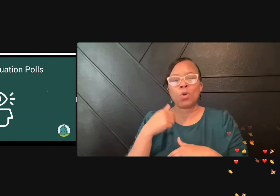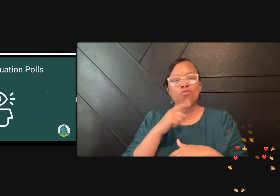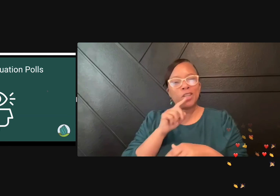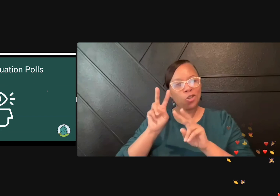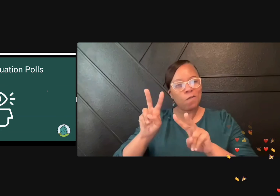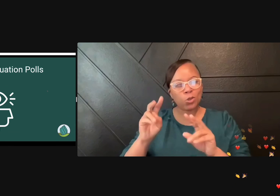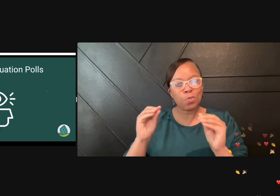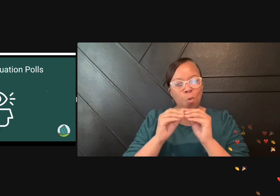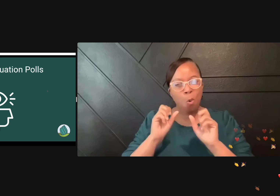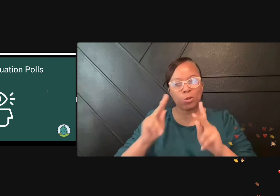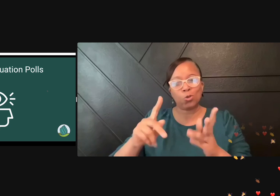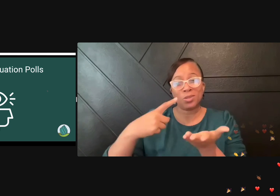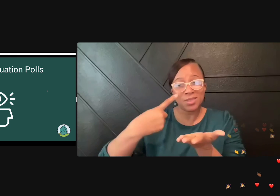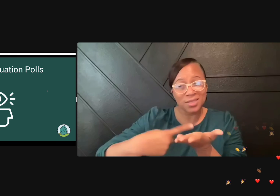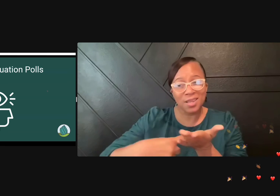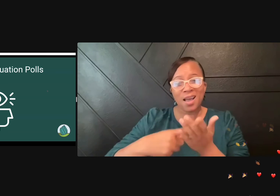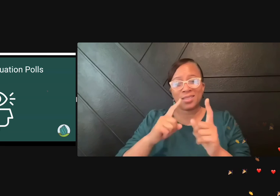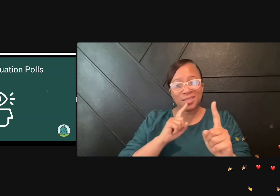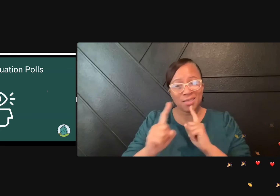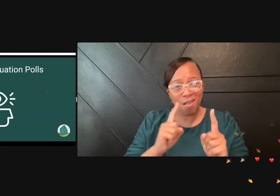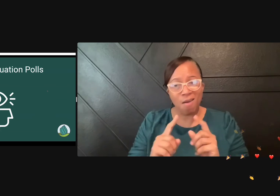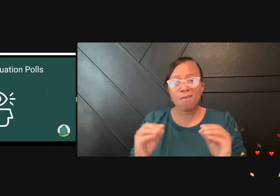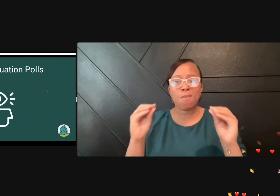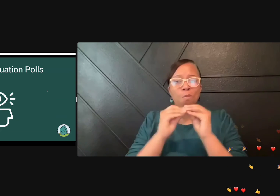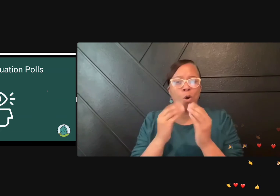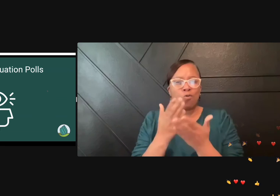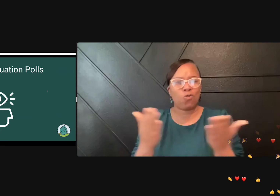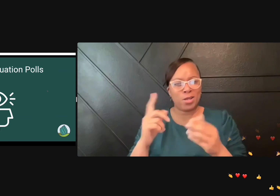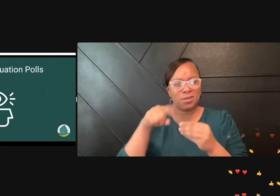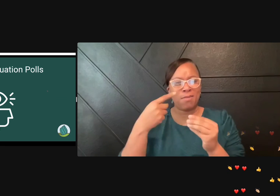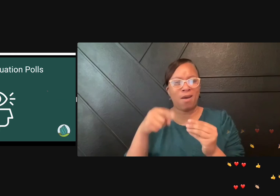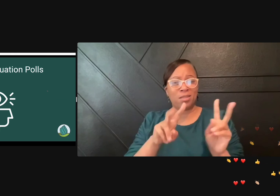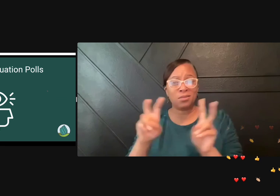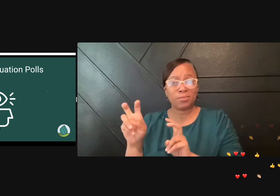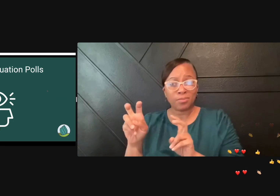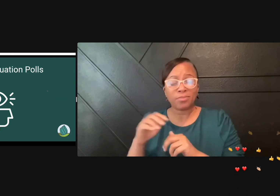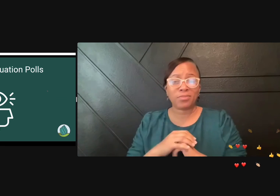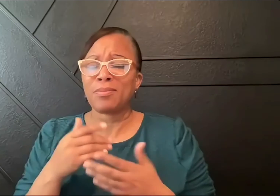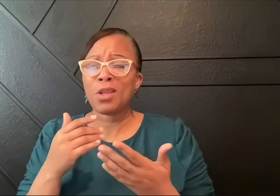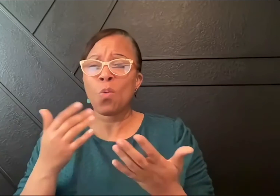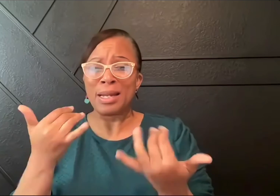I look forward to more opportunities to engage in this discussion and the dialogue on this topic.